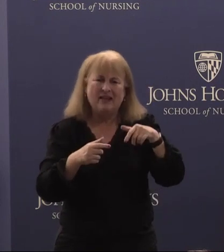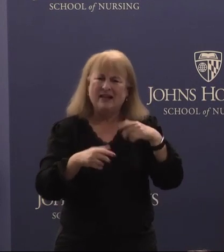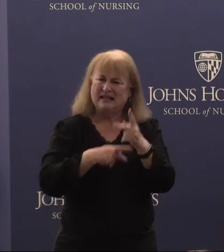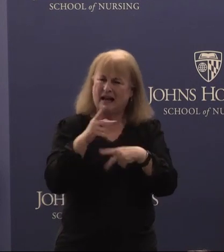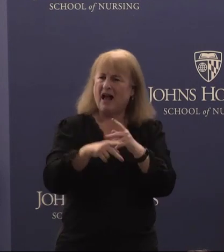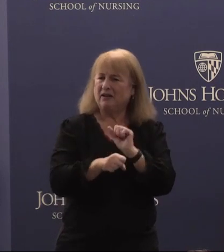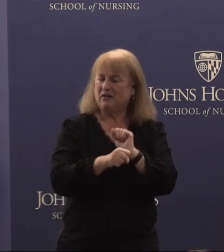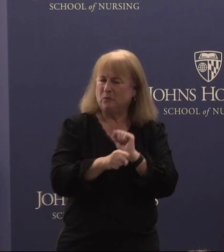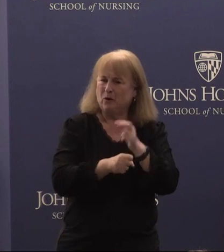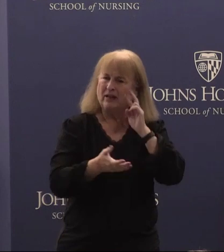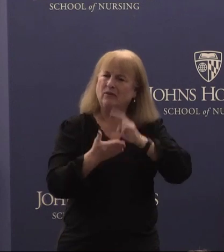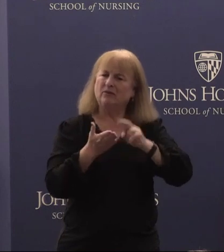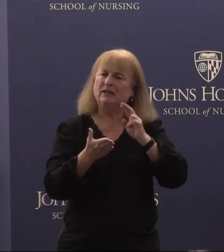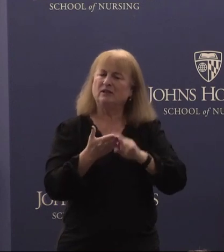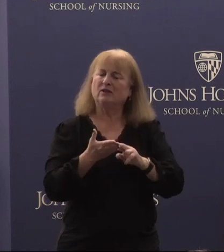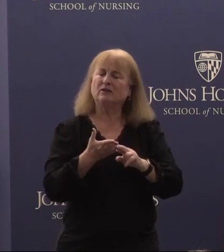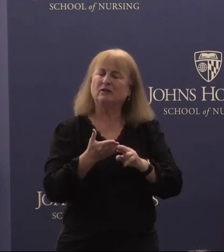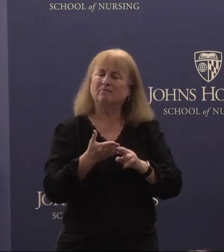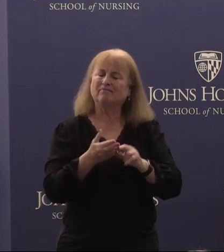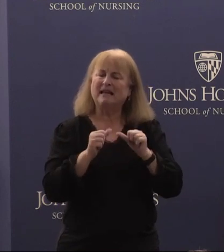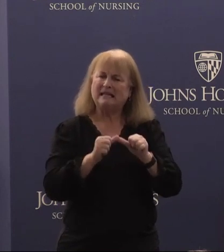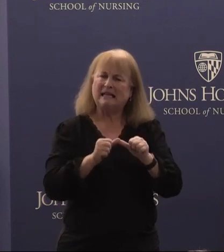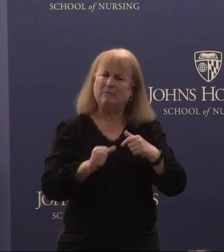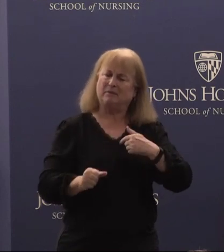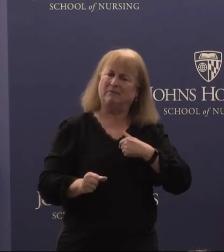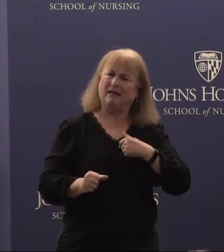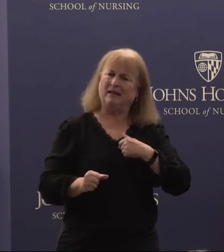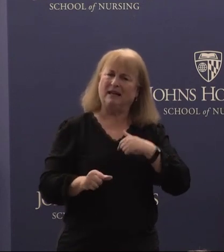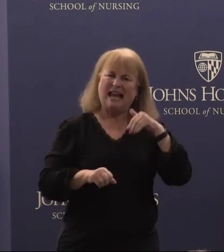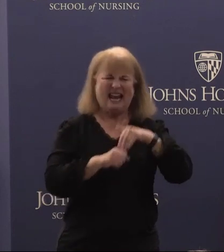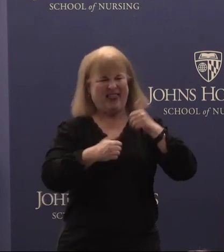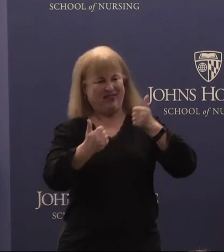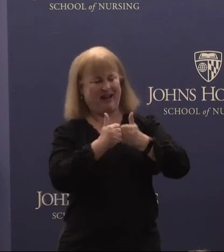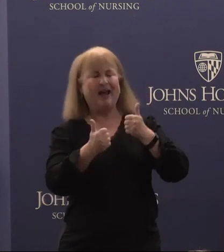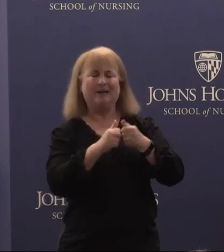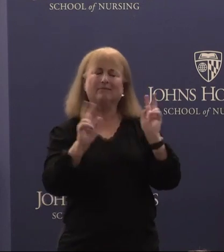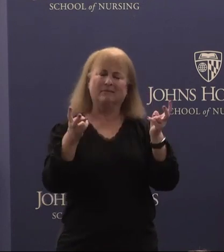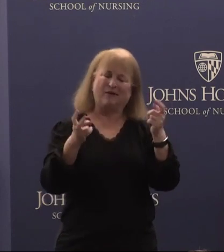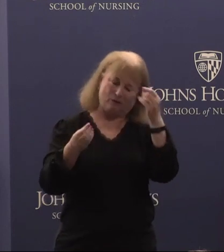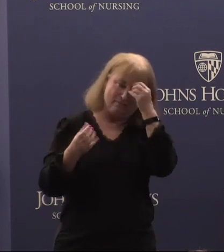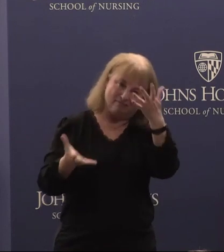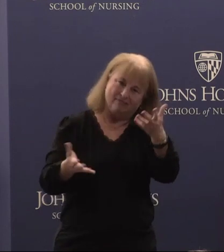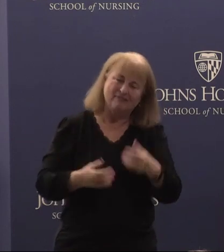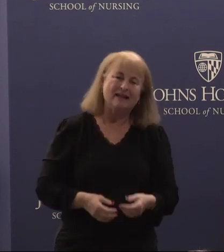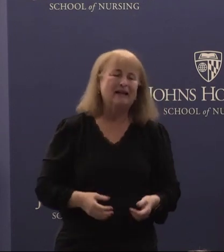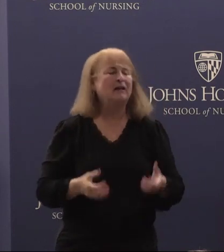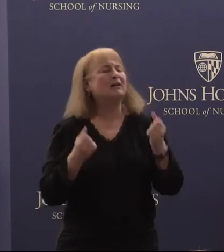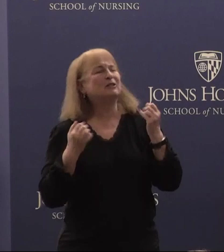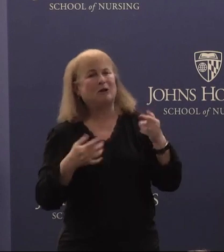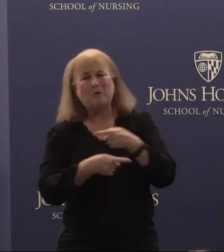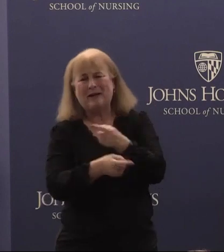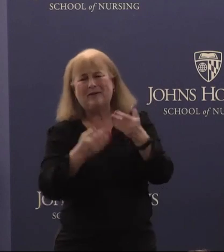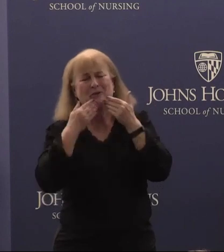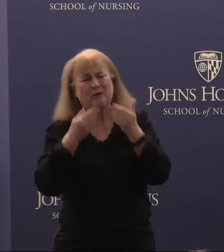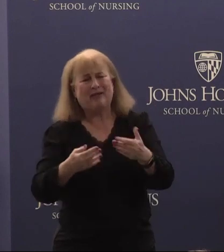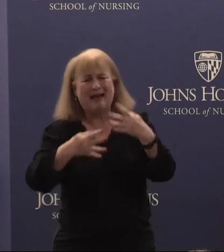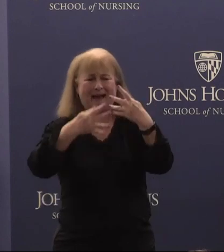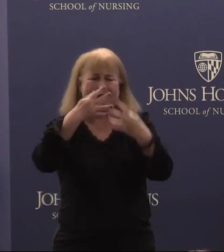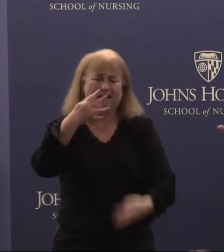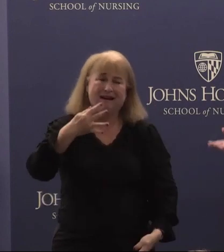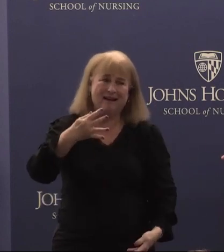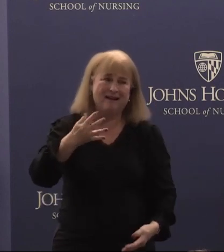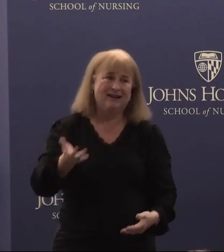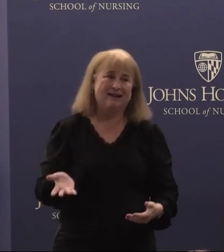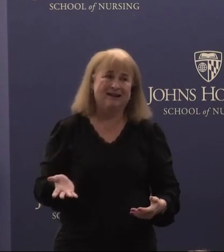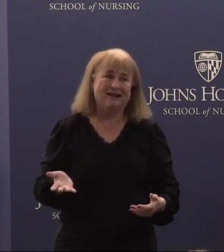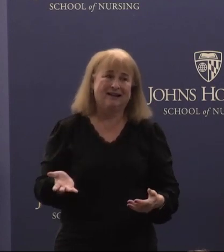and research keeps me in the game I must say. There's so many of you to thank I would break our